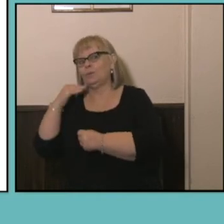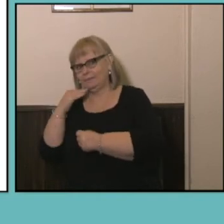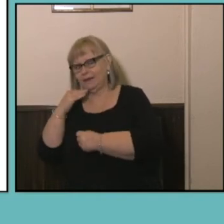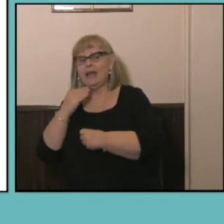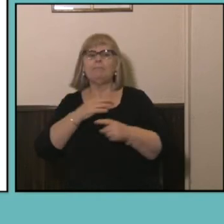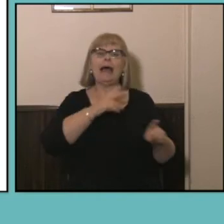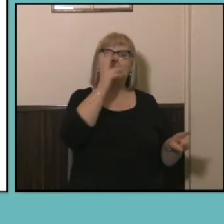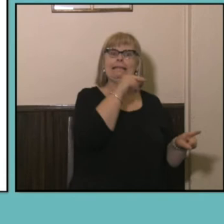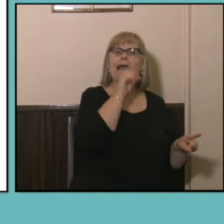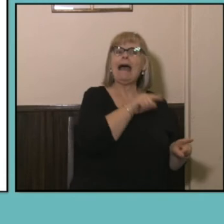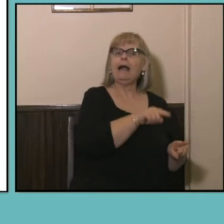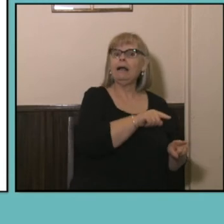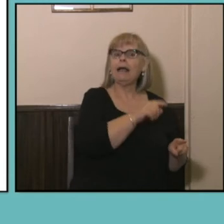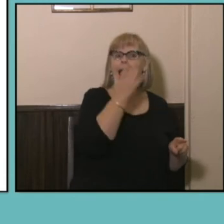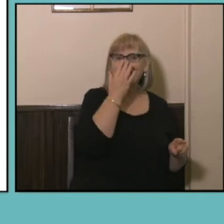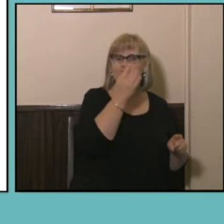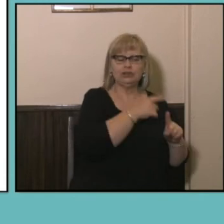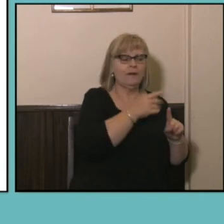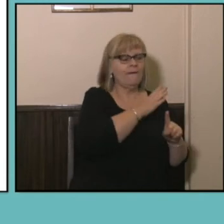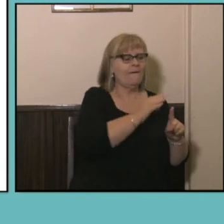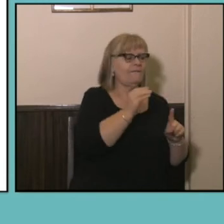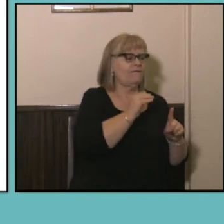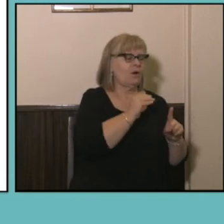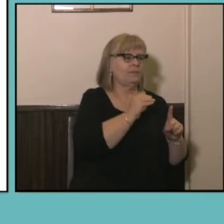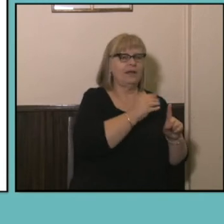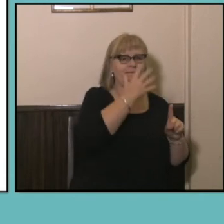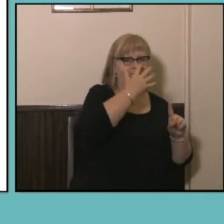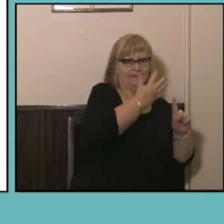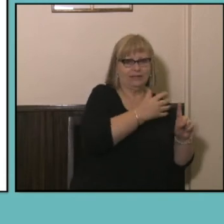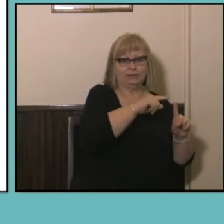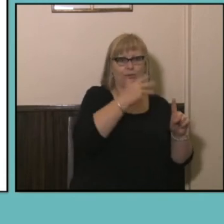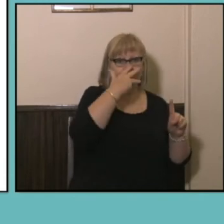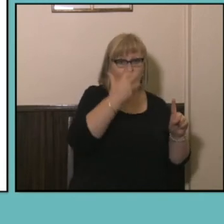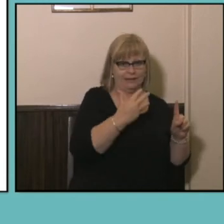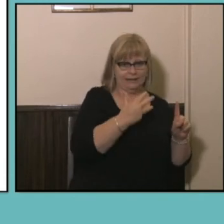younger populations, so you'll get 15 to 19 year-olds and 30 to 34 year-olds